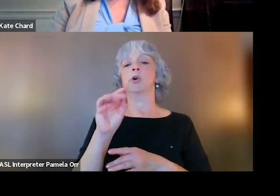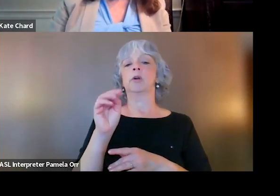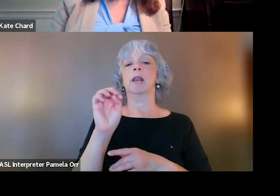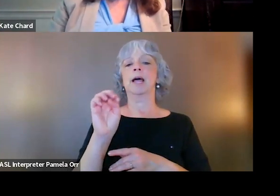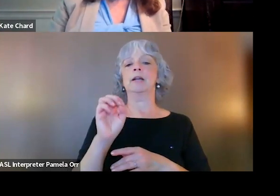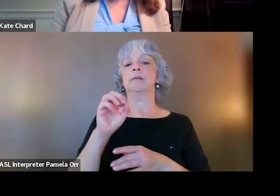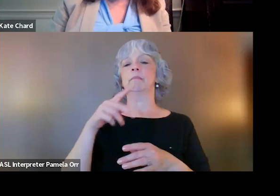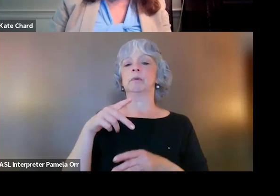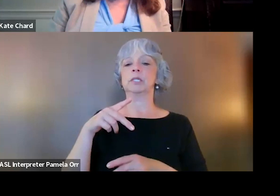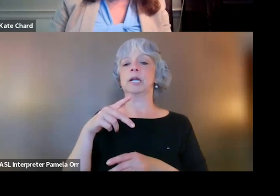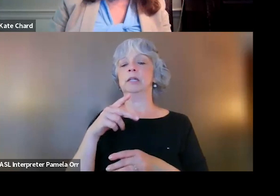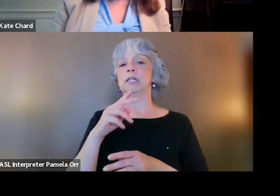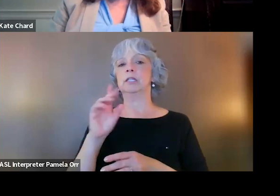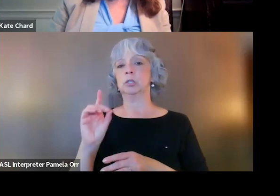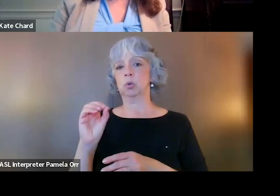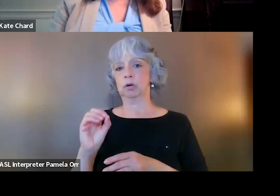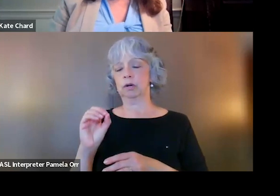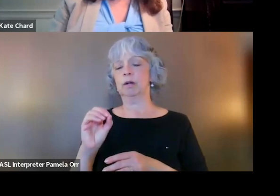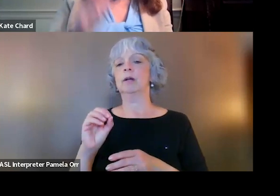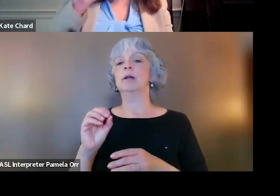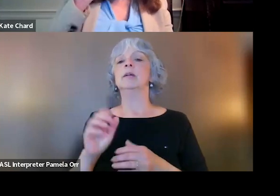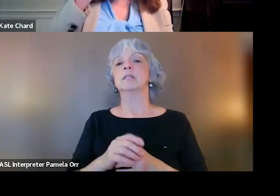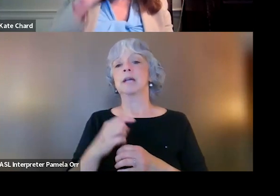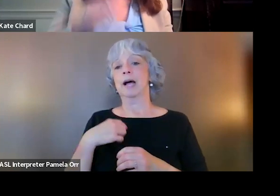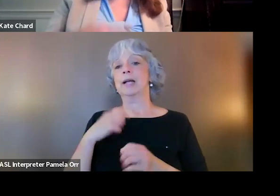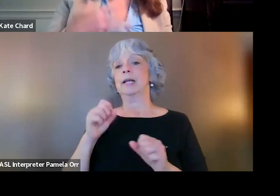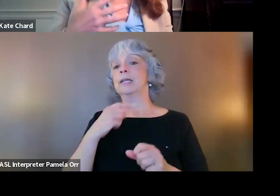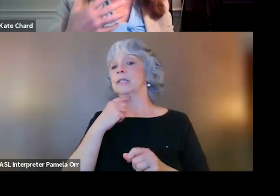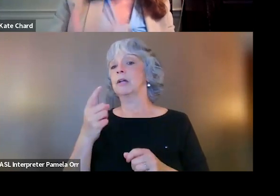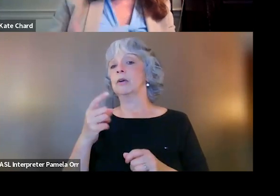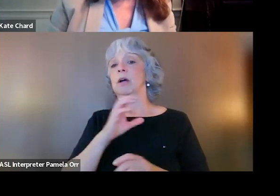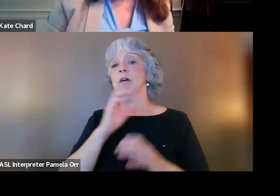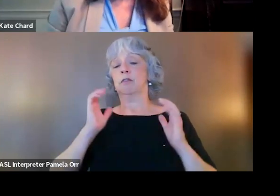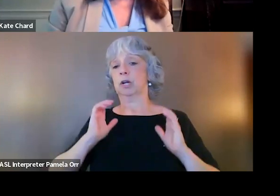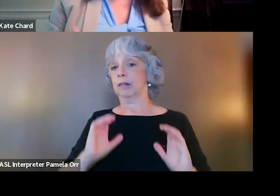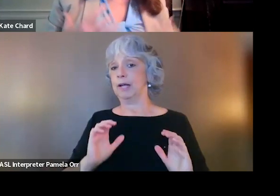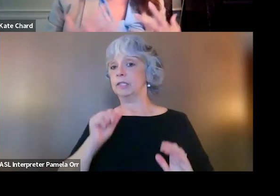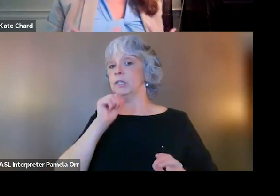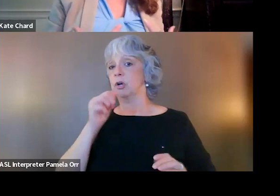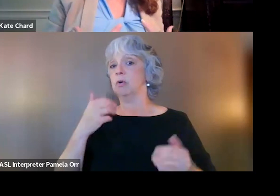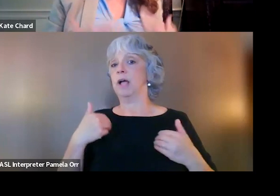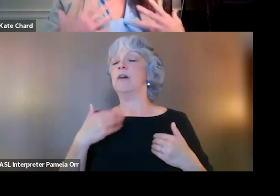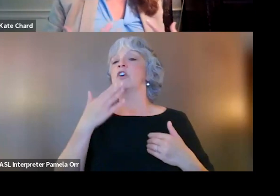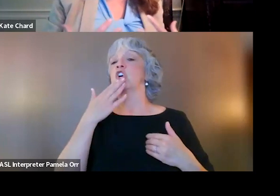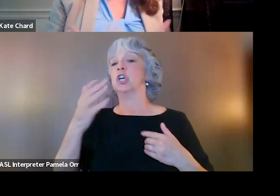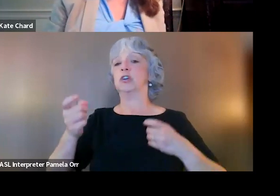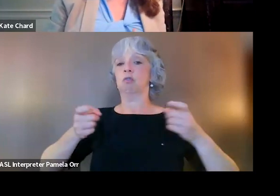for other personality symptoms as well. I can tell you that for clients who don't have good regulation, affect regulation,